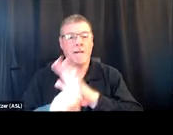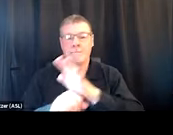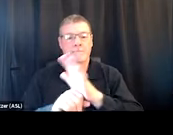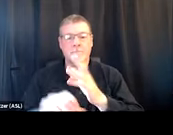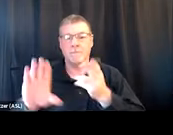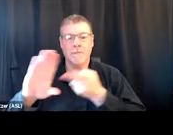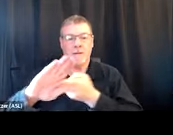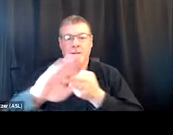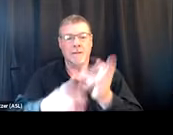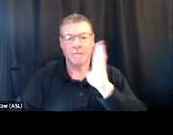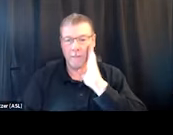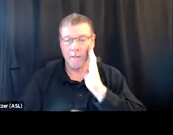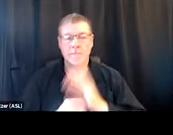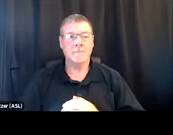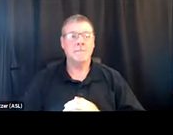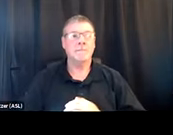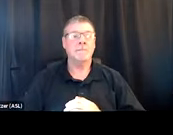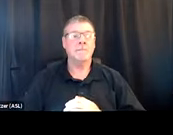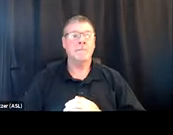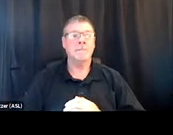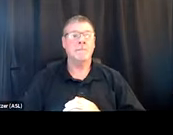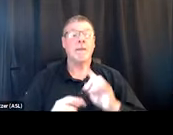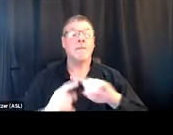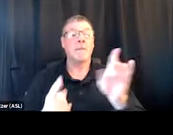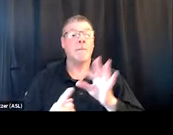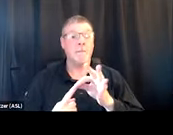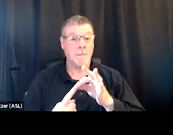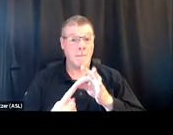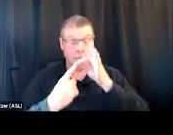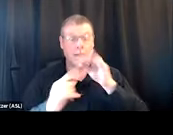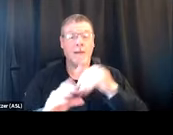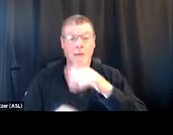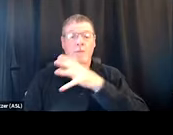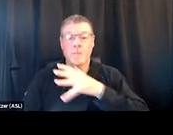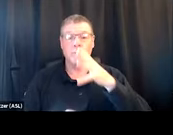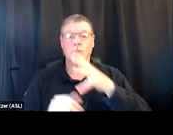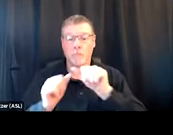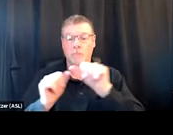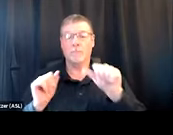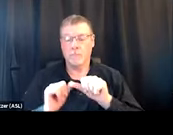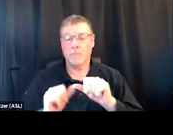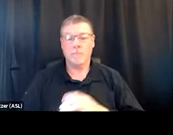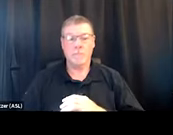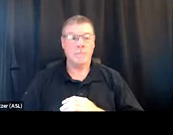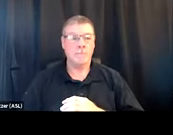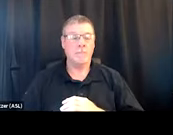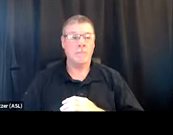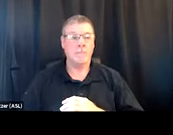if we're talking about inpatient level of care, but particularly in rural areas. And so when that,